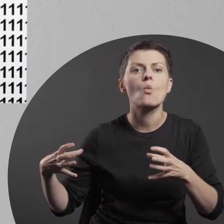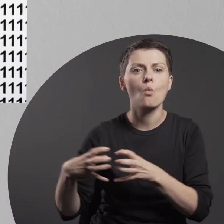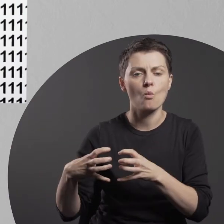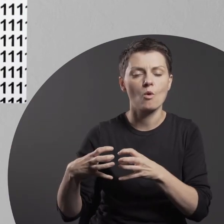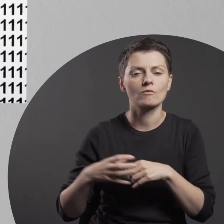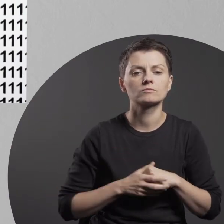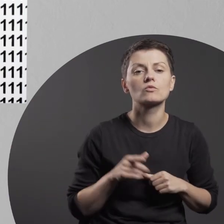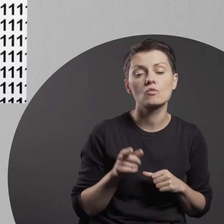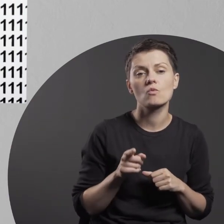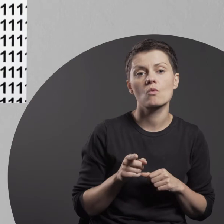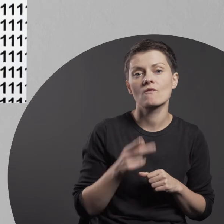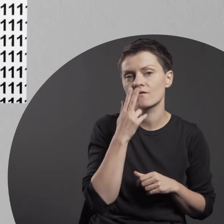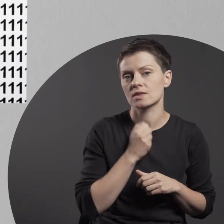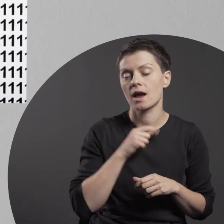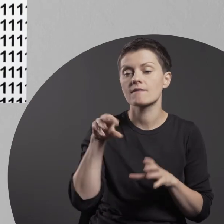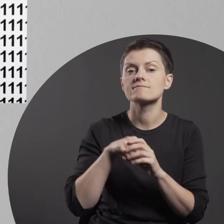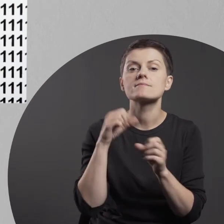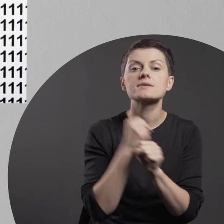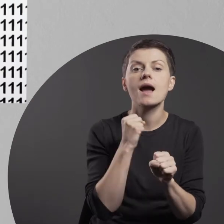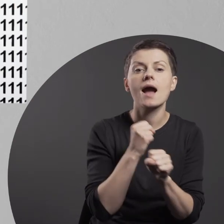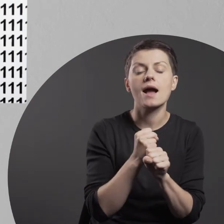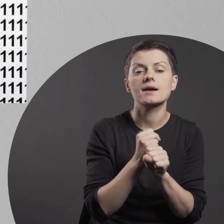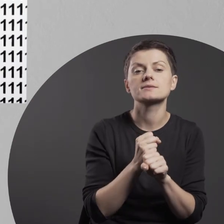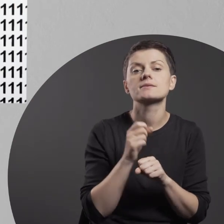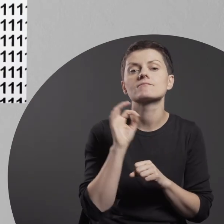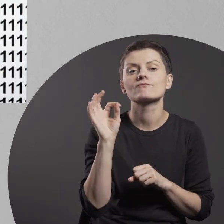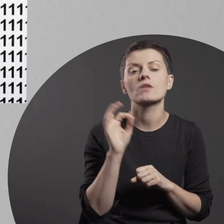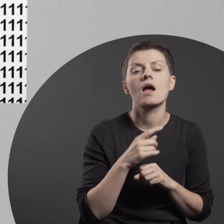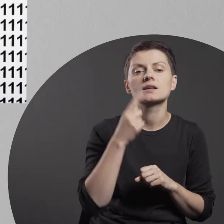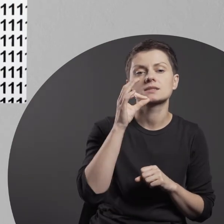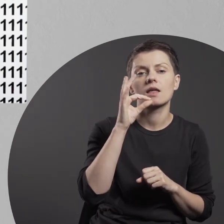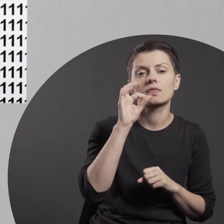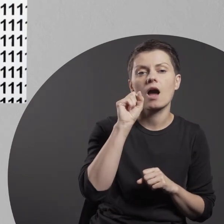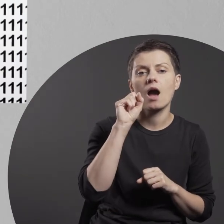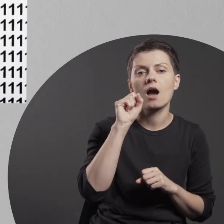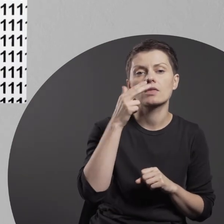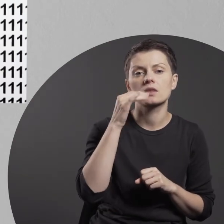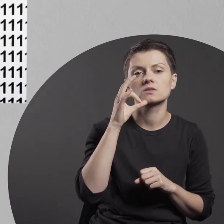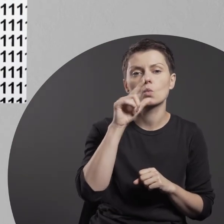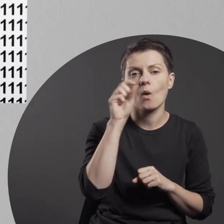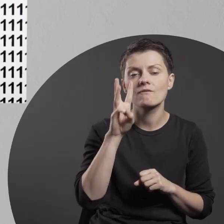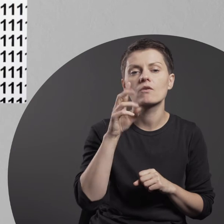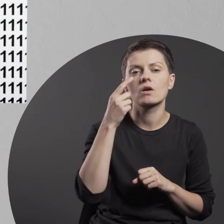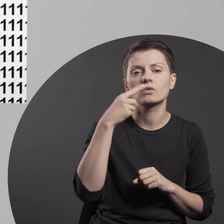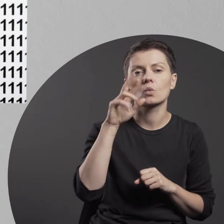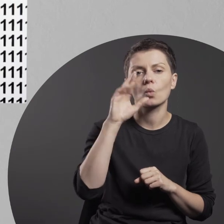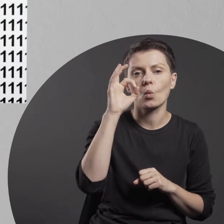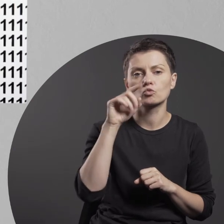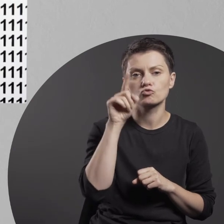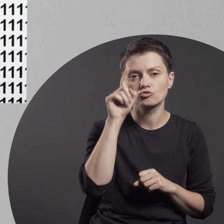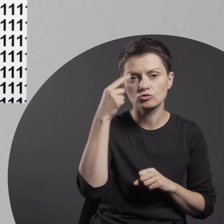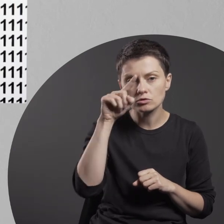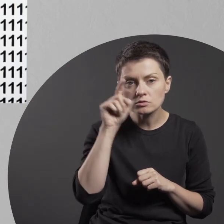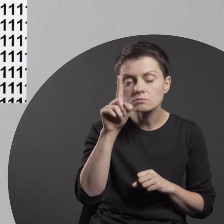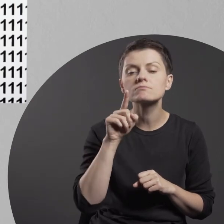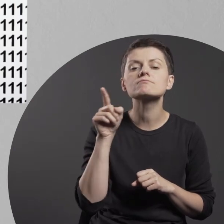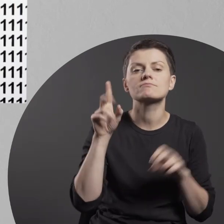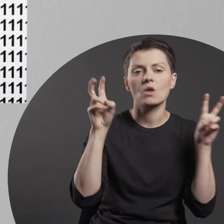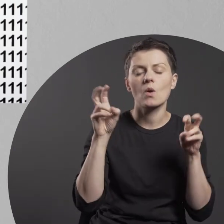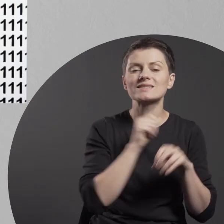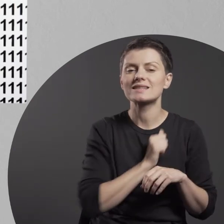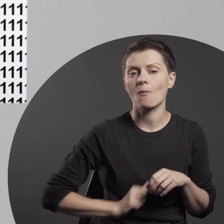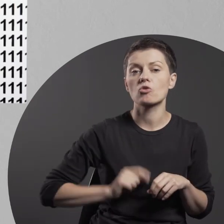are addressed by Stanisław Dróżdż in his “Loneliness” (2003).